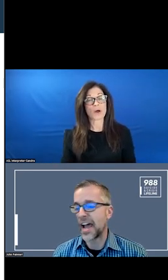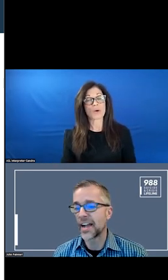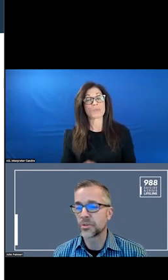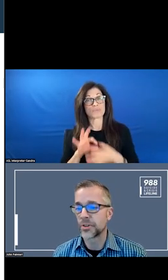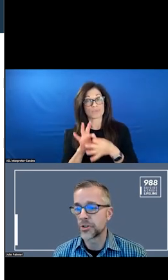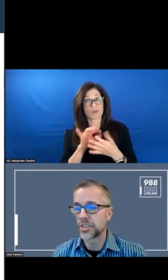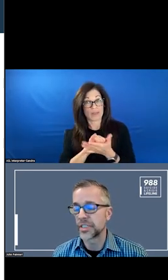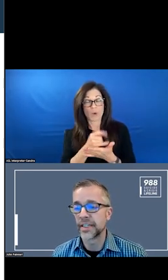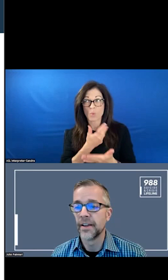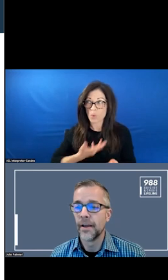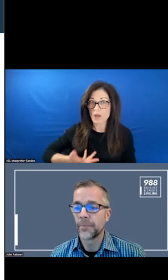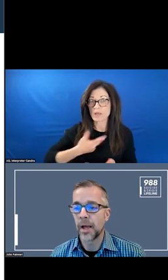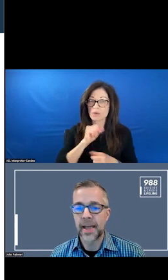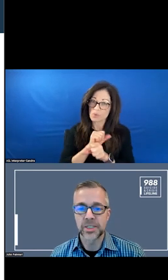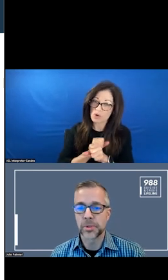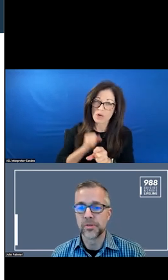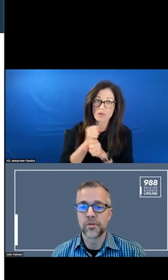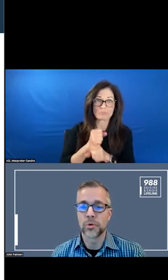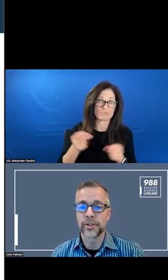TO ACT WITH URGENCY AS WE MOVE FORWARD.